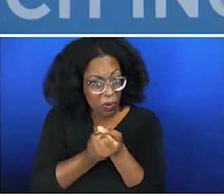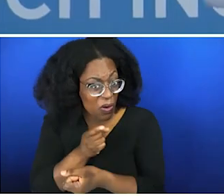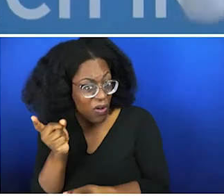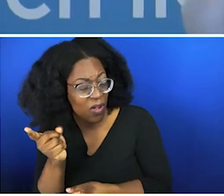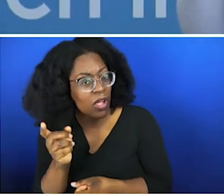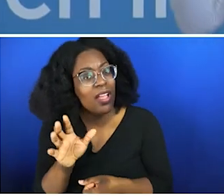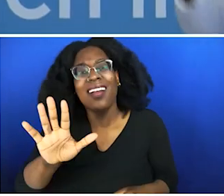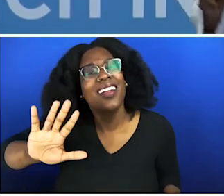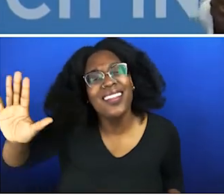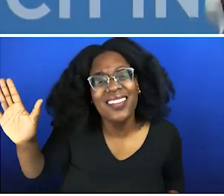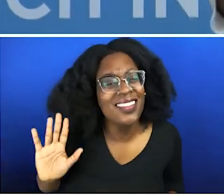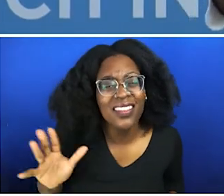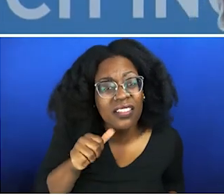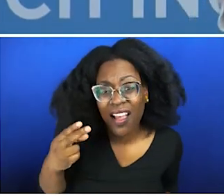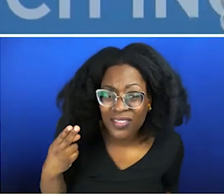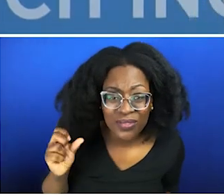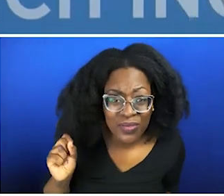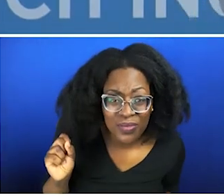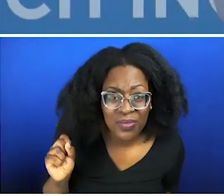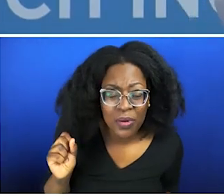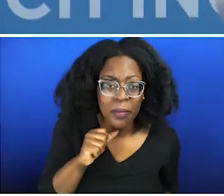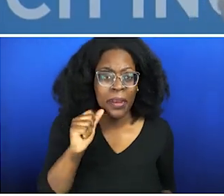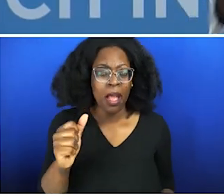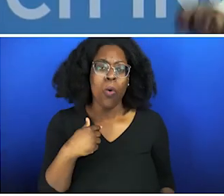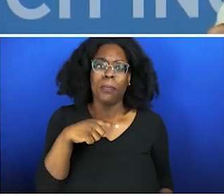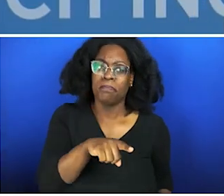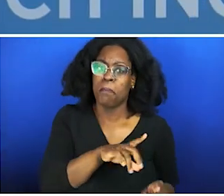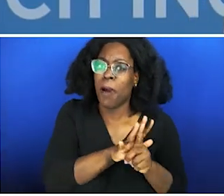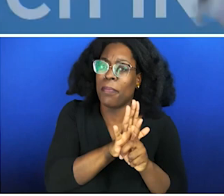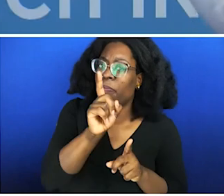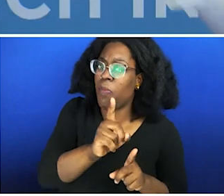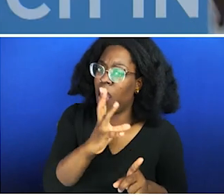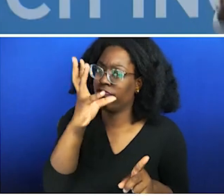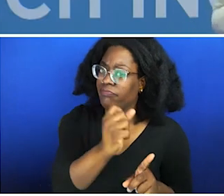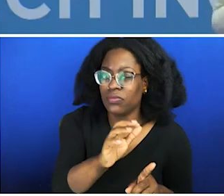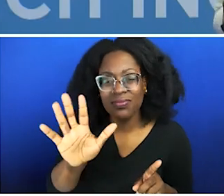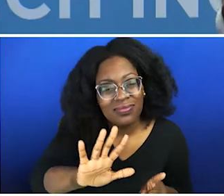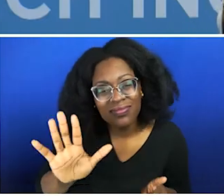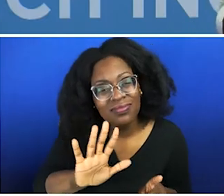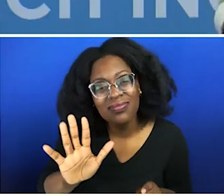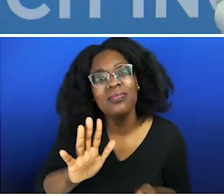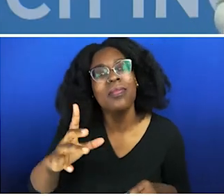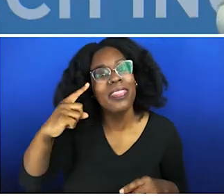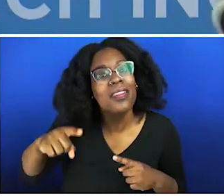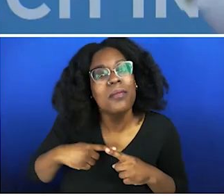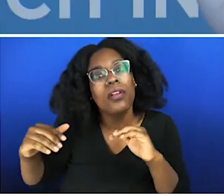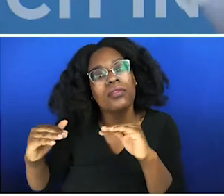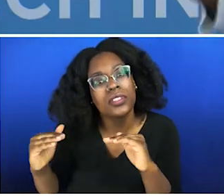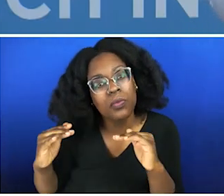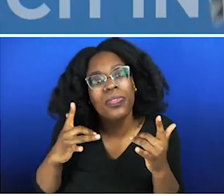they're the loud one, I just can't be friends with them." That thing does happen. How do we get out of that? We're not in high school anymore. We're talking about real people's